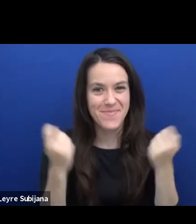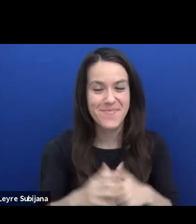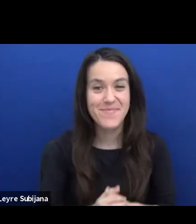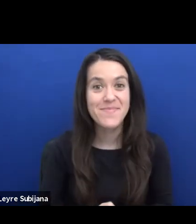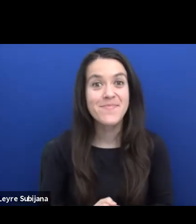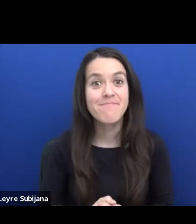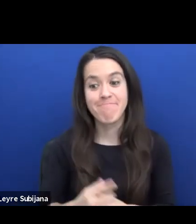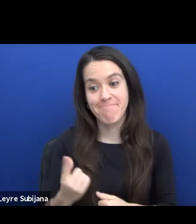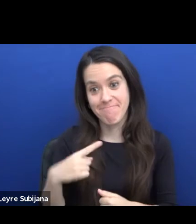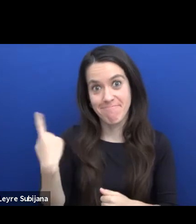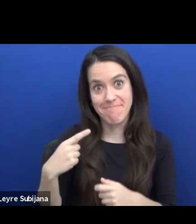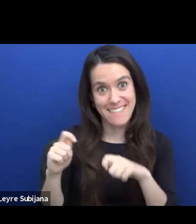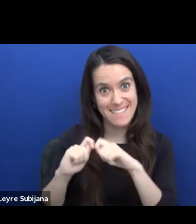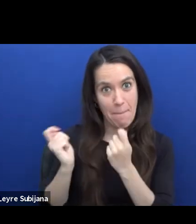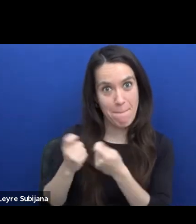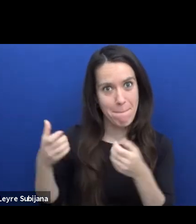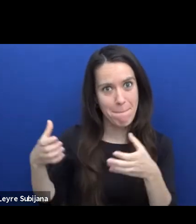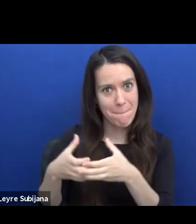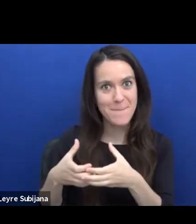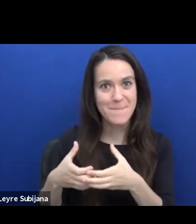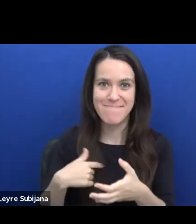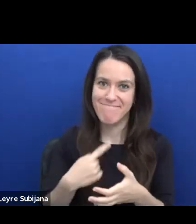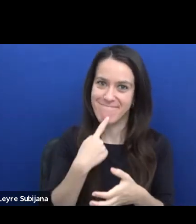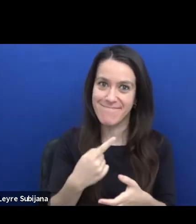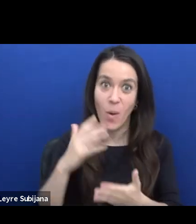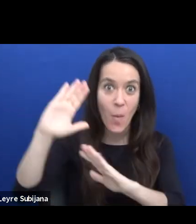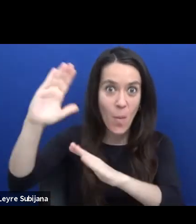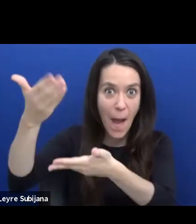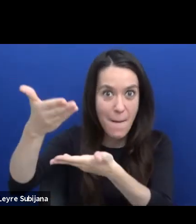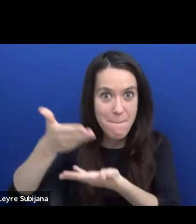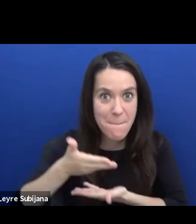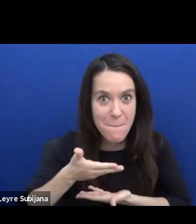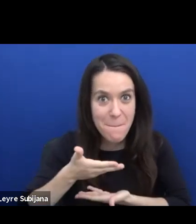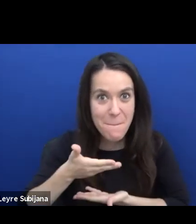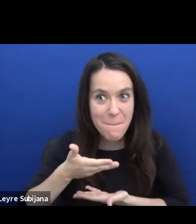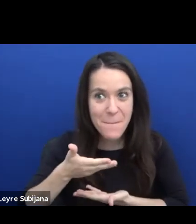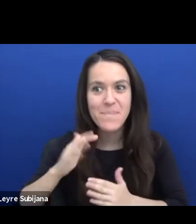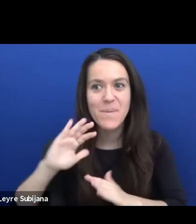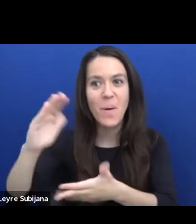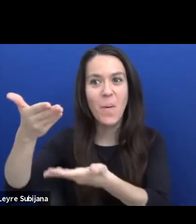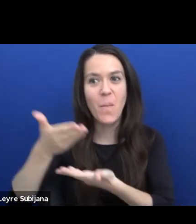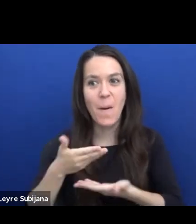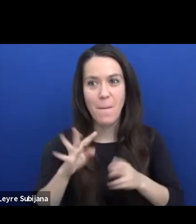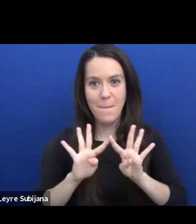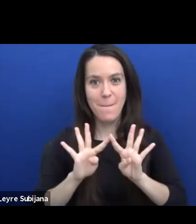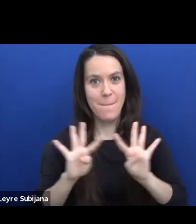I would like to welcome you all warmly. Welcome to our panel guests and audience